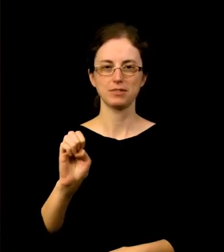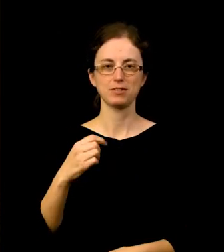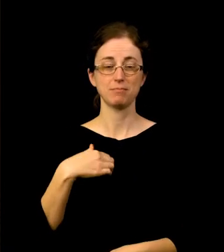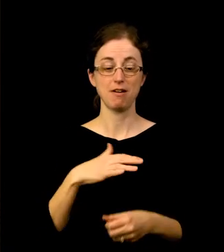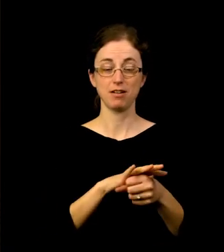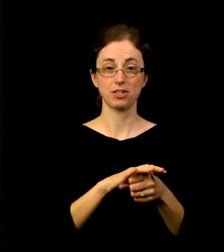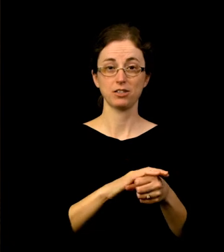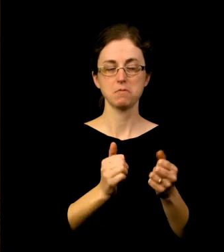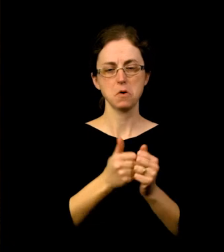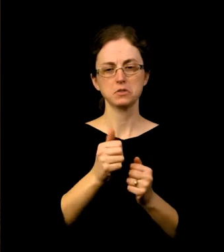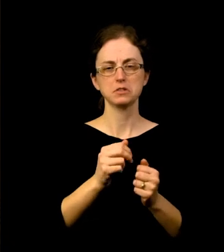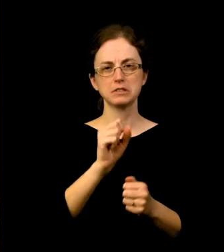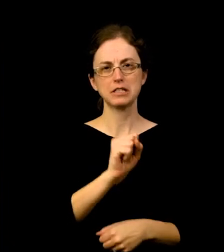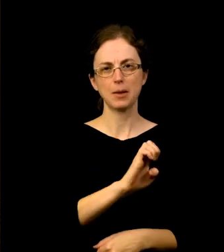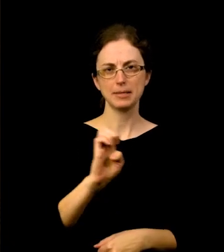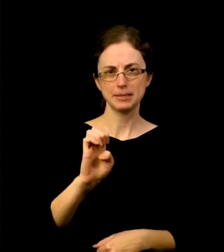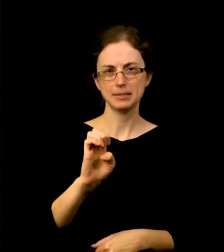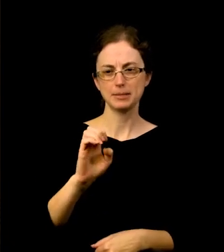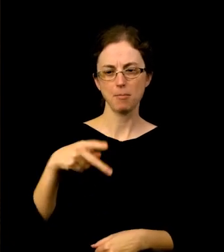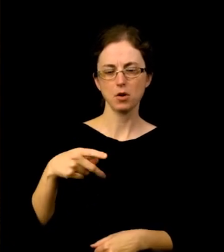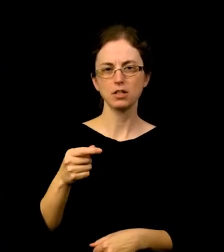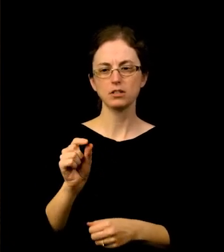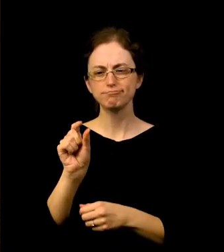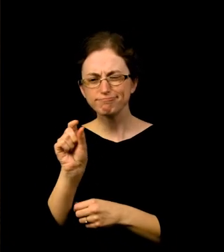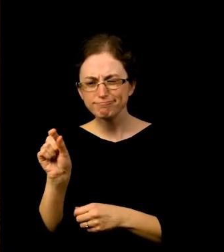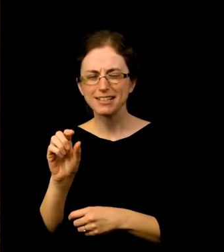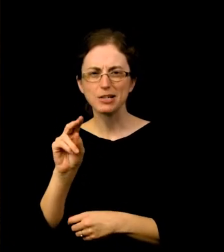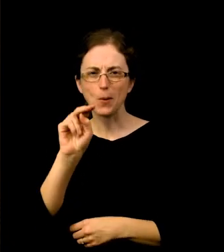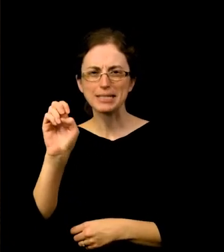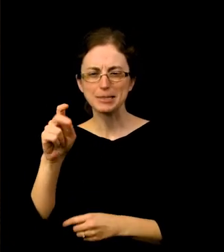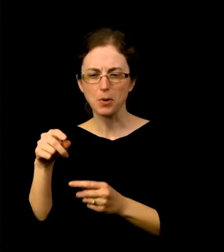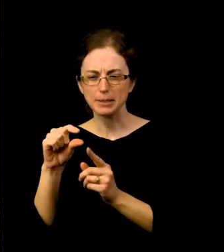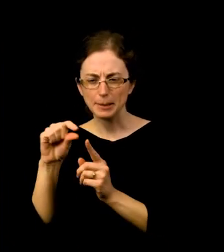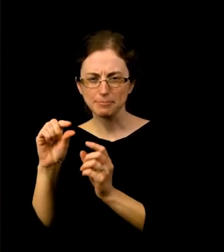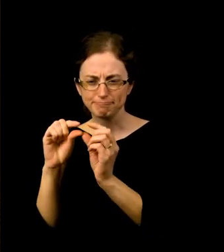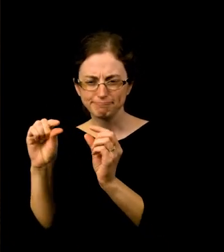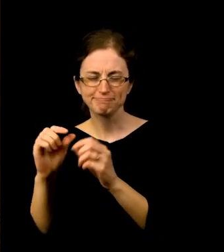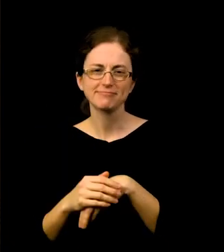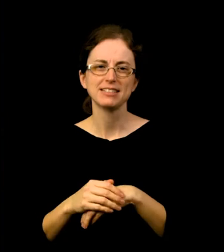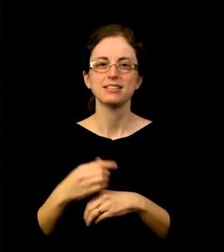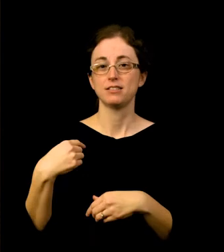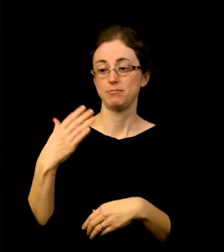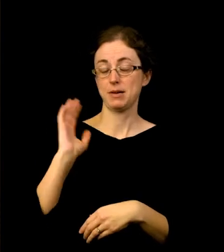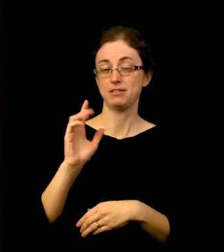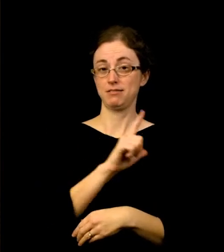This past legislative session, I was proud to fight for legislation to help our cultural institutions like yours, the Portland Art Museum.